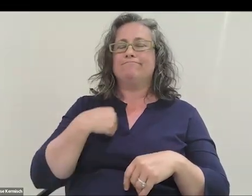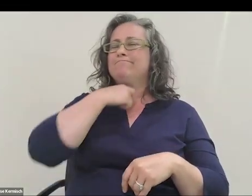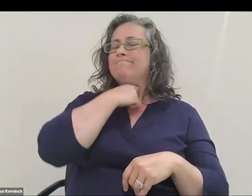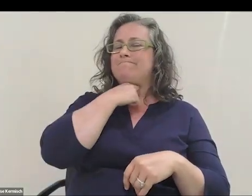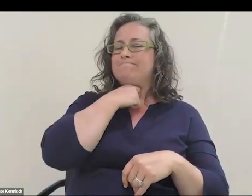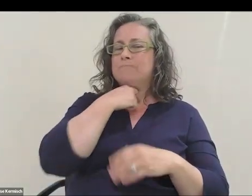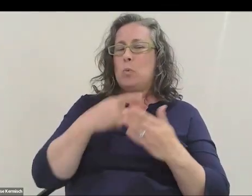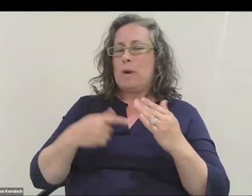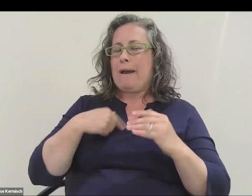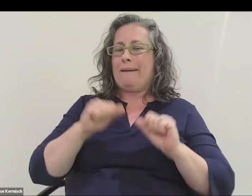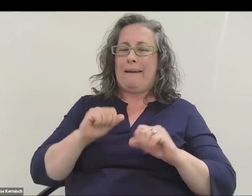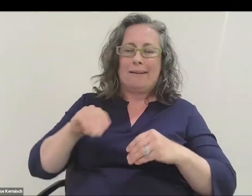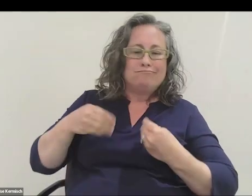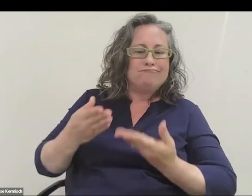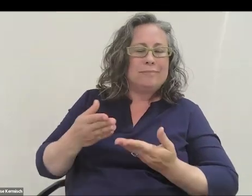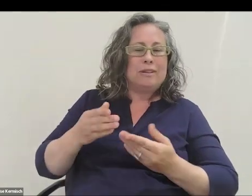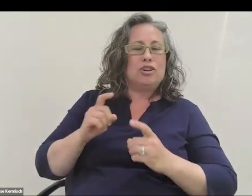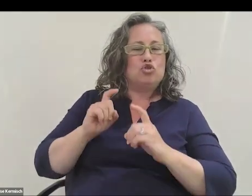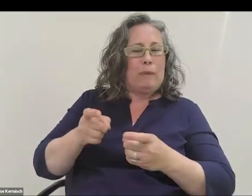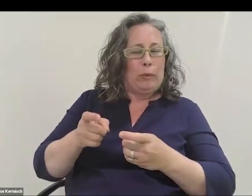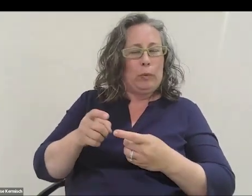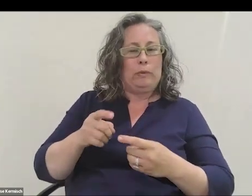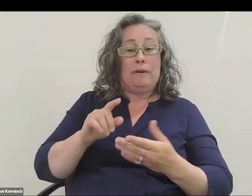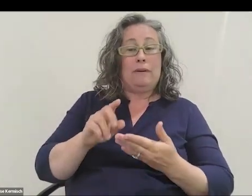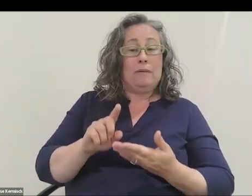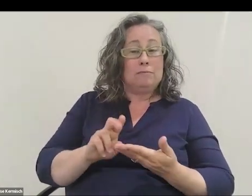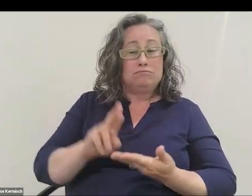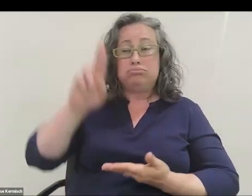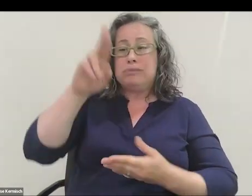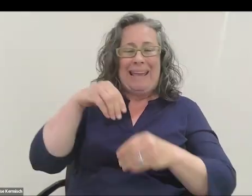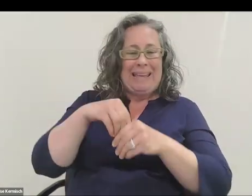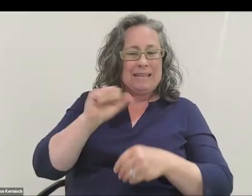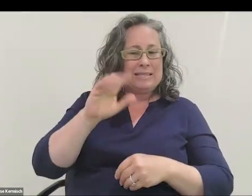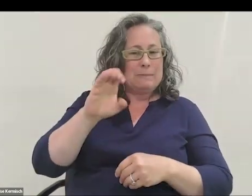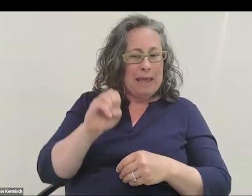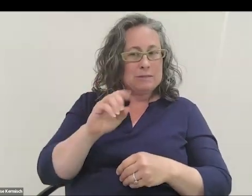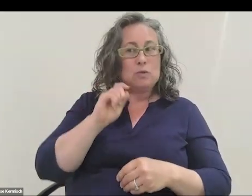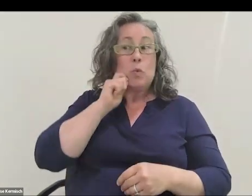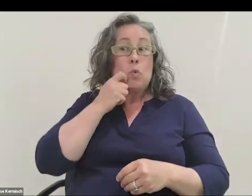what I can contribute. Flying up to space would be cool again, I'd love to do it.